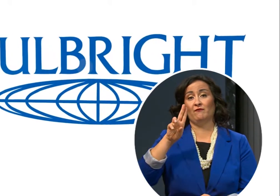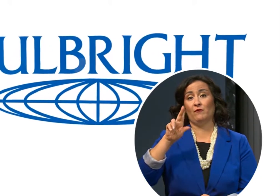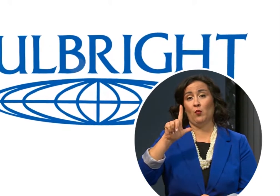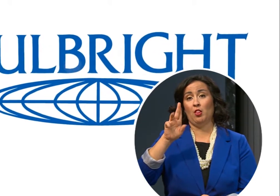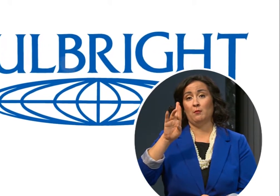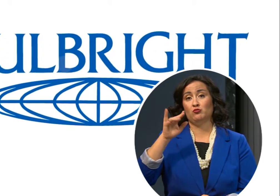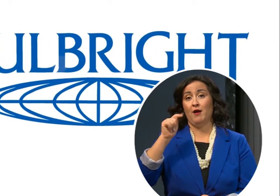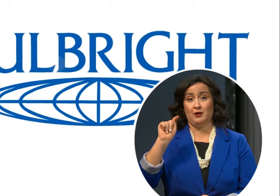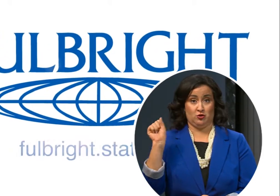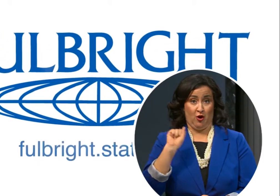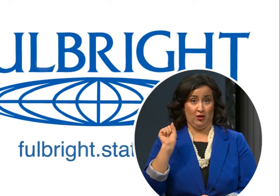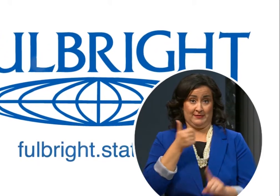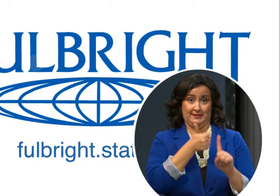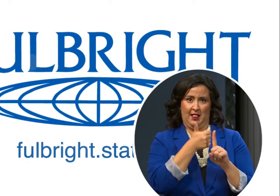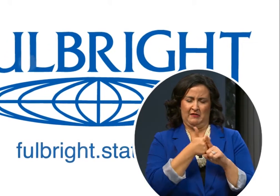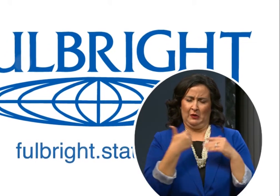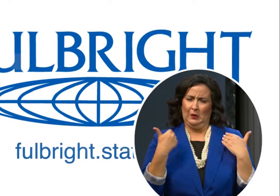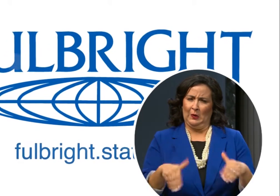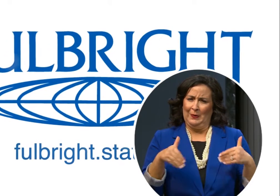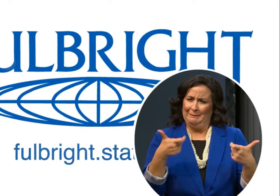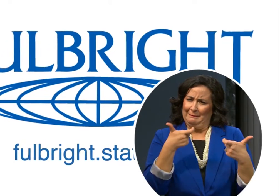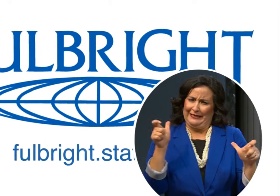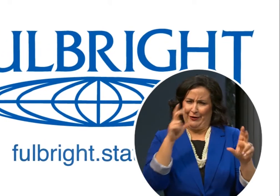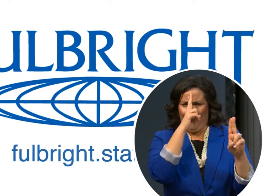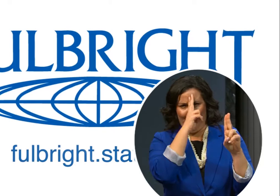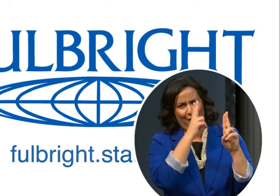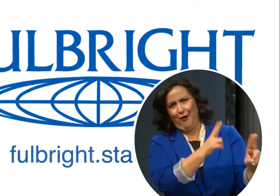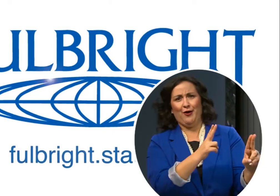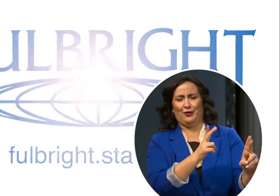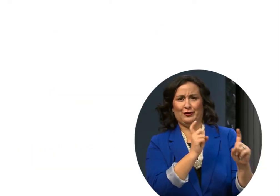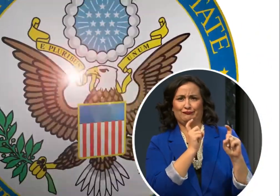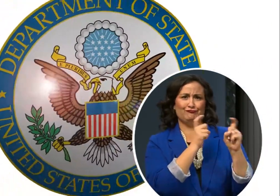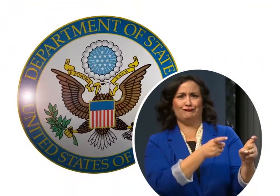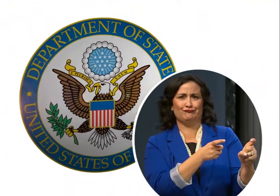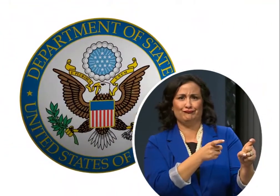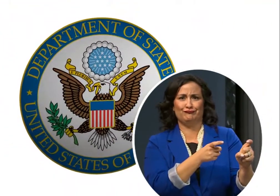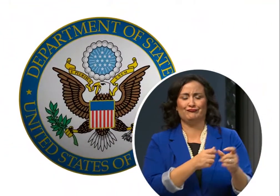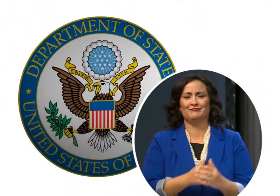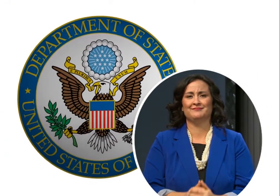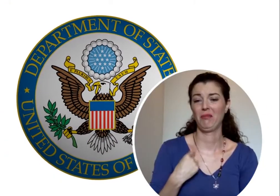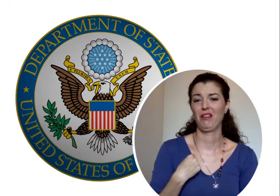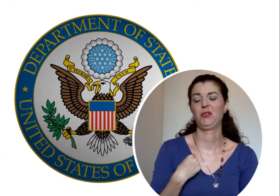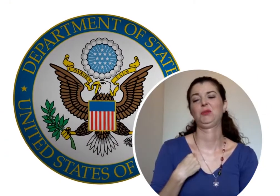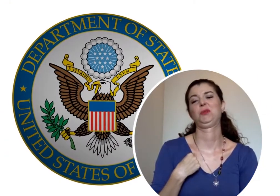of the most coveted grants among scholars.